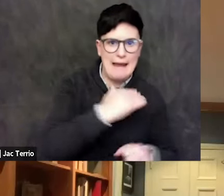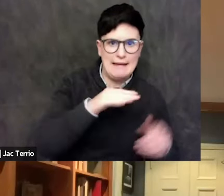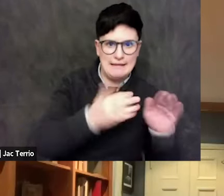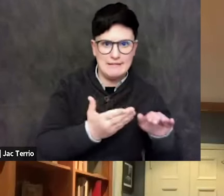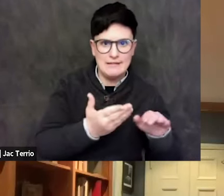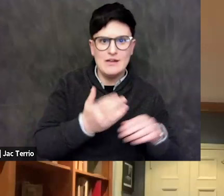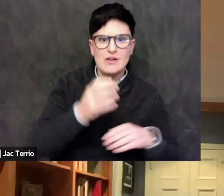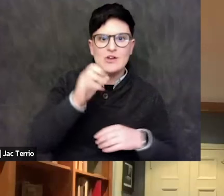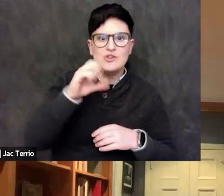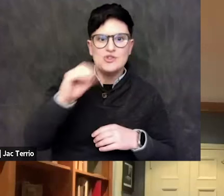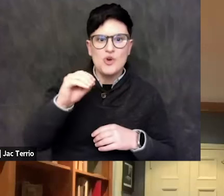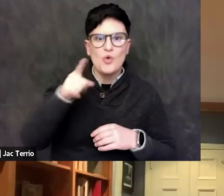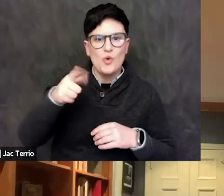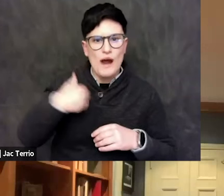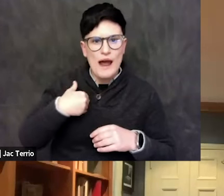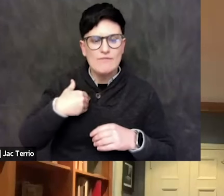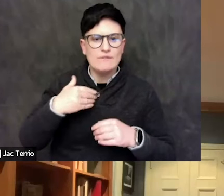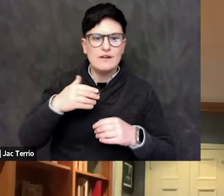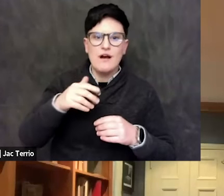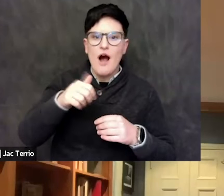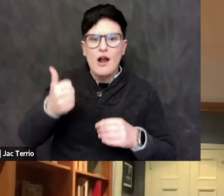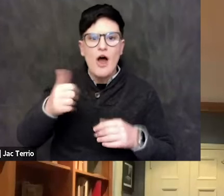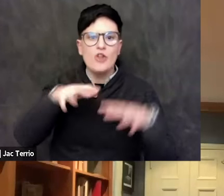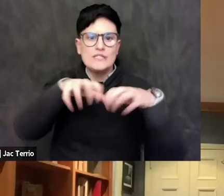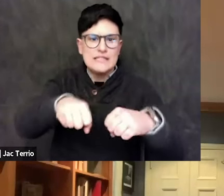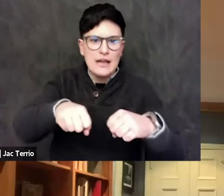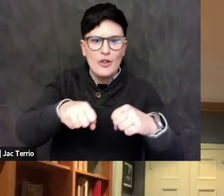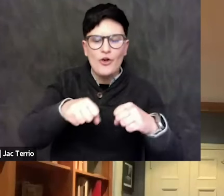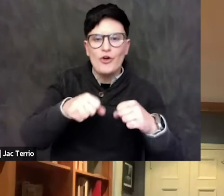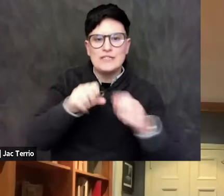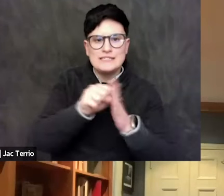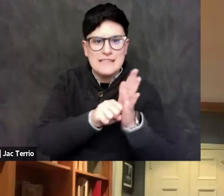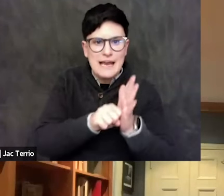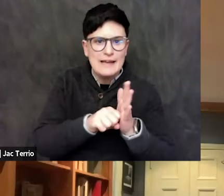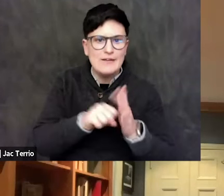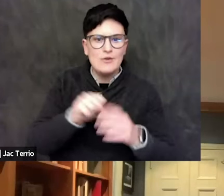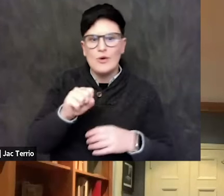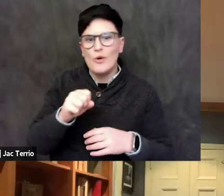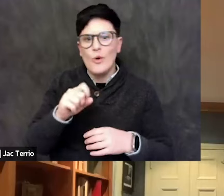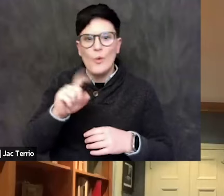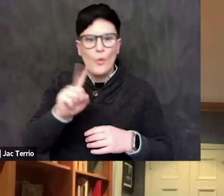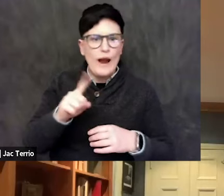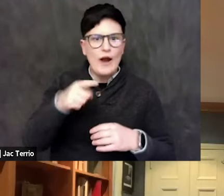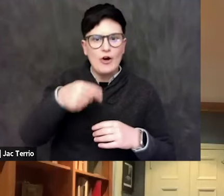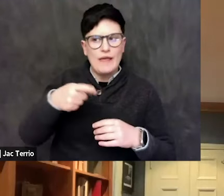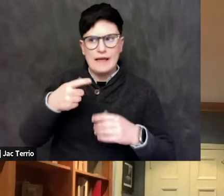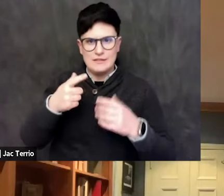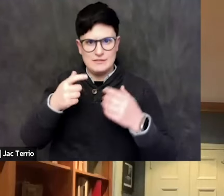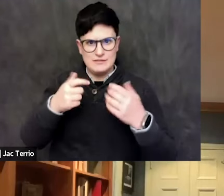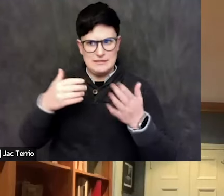that was spoken there before the, you know, so-called indigenous folks. Name me another place where people have been talking about in their poetry, and lore,